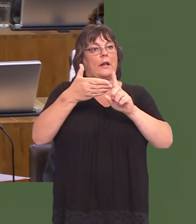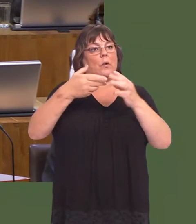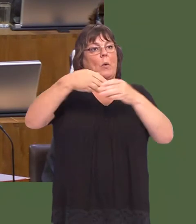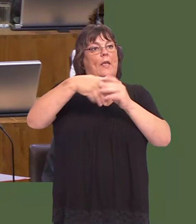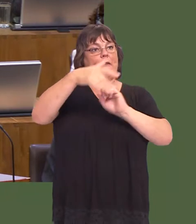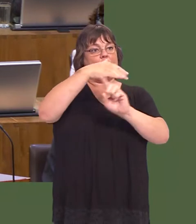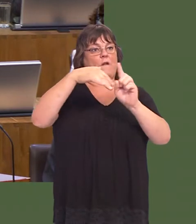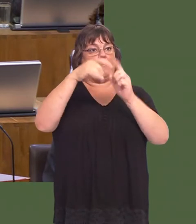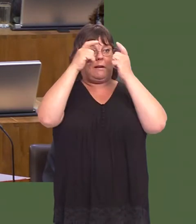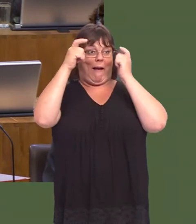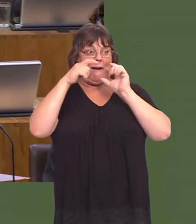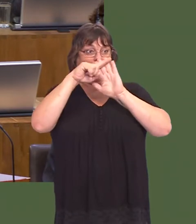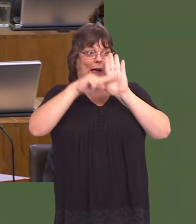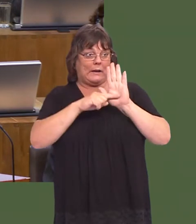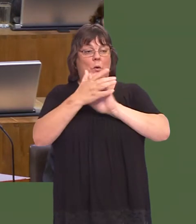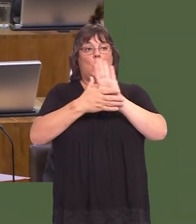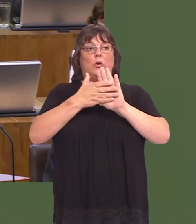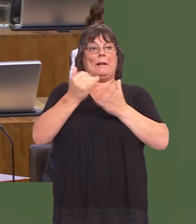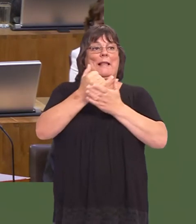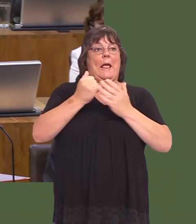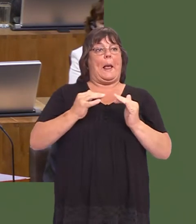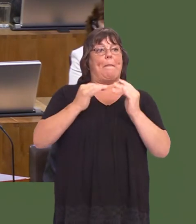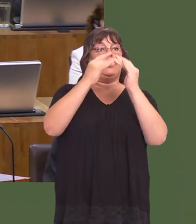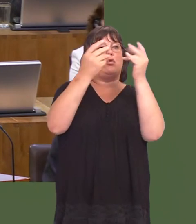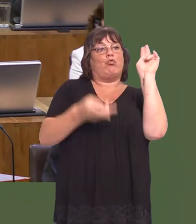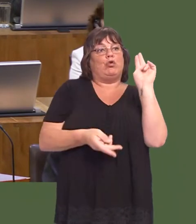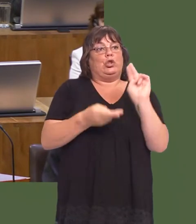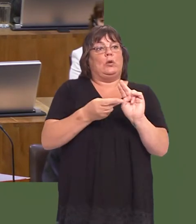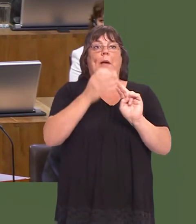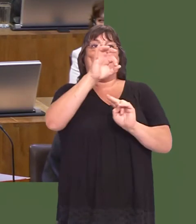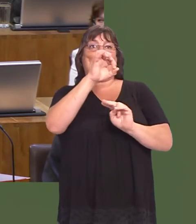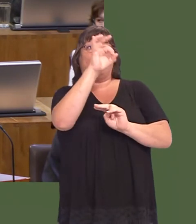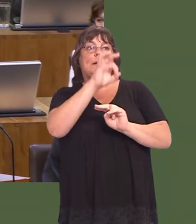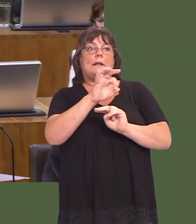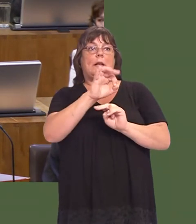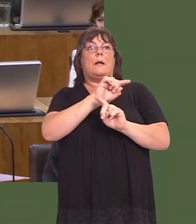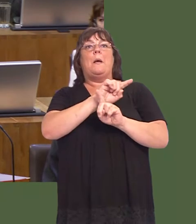Environment (Wales) Act 2016 of reducing emissions by 80 per cent by 2050.